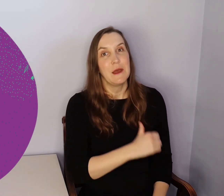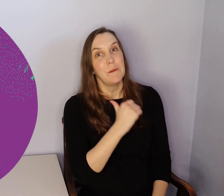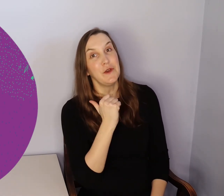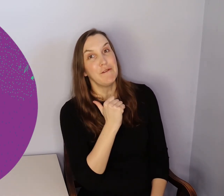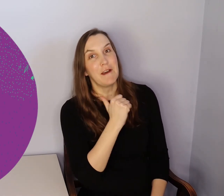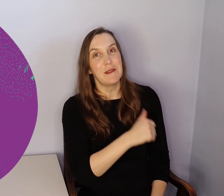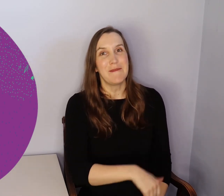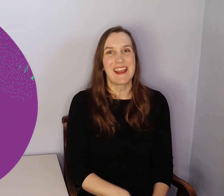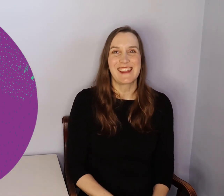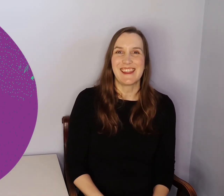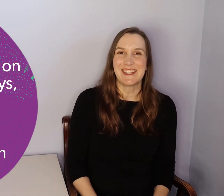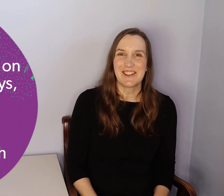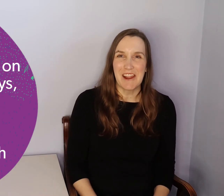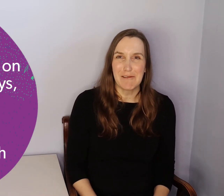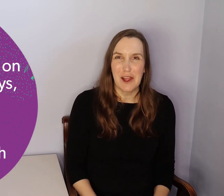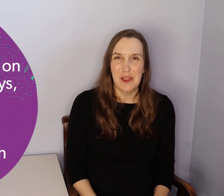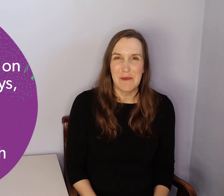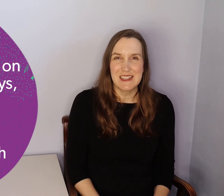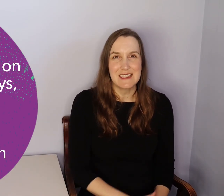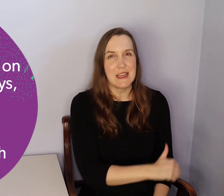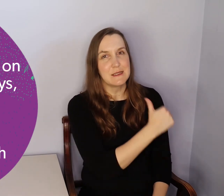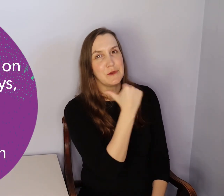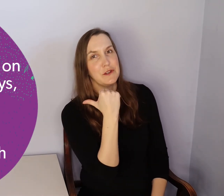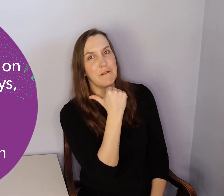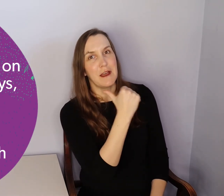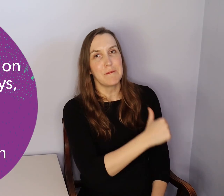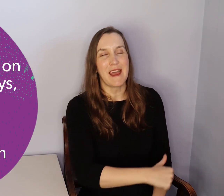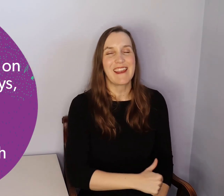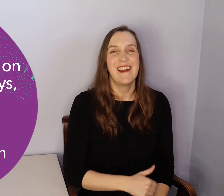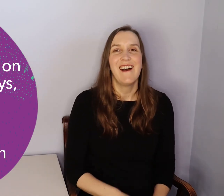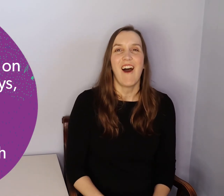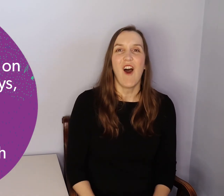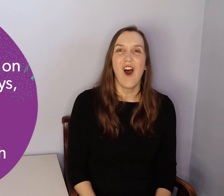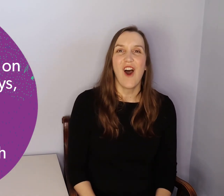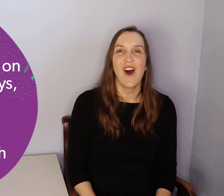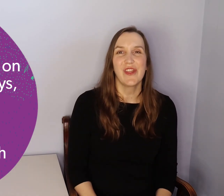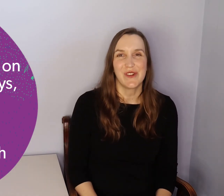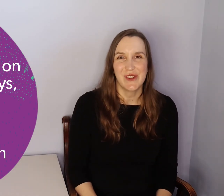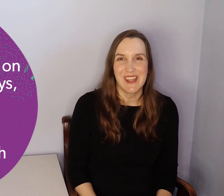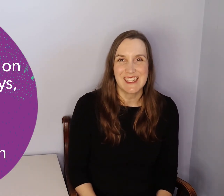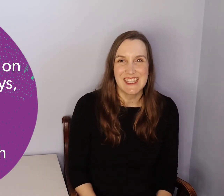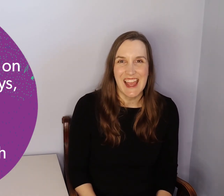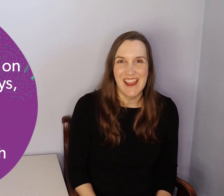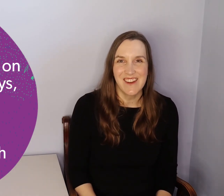move on back the driver on the bus says move on back all through the town,